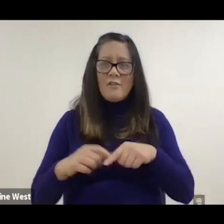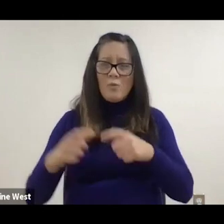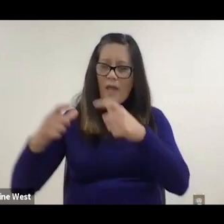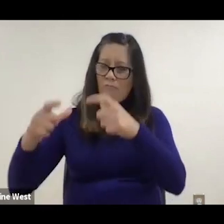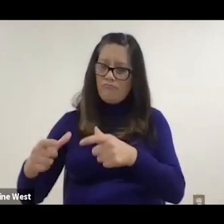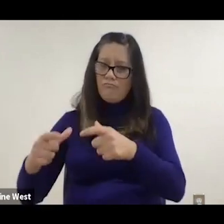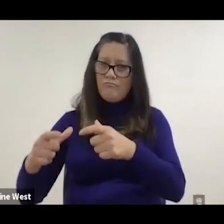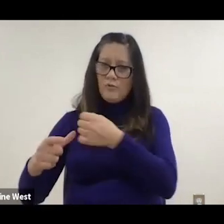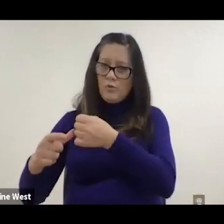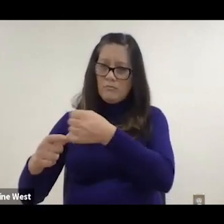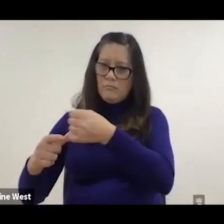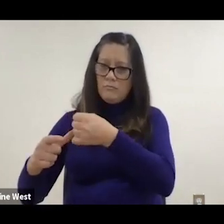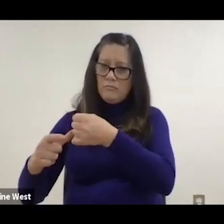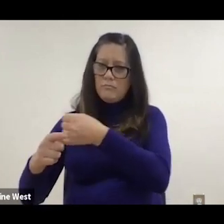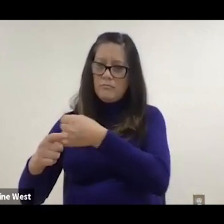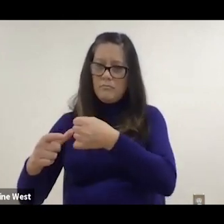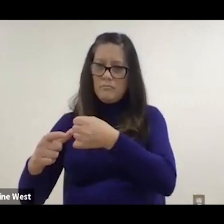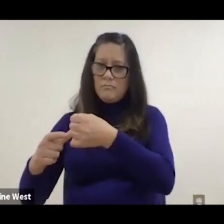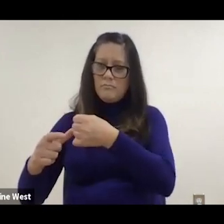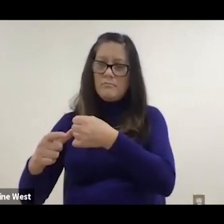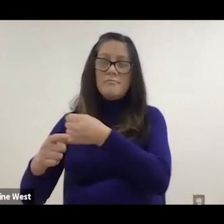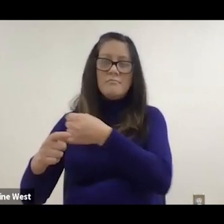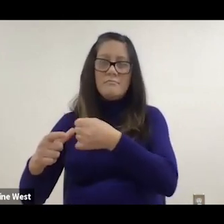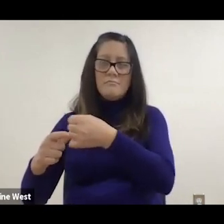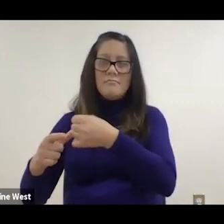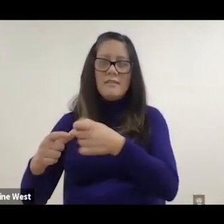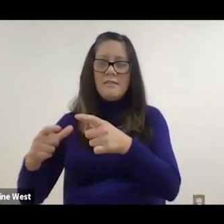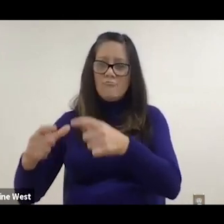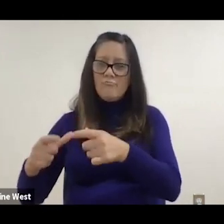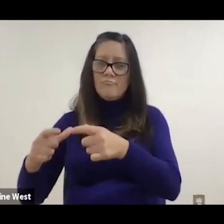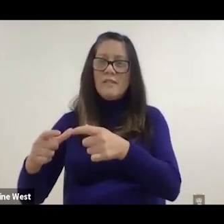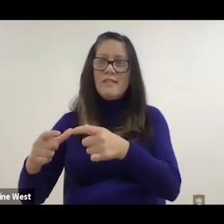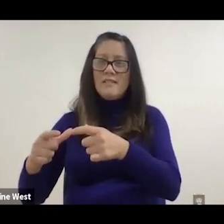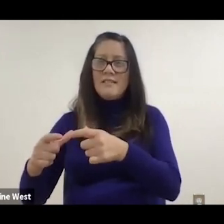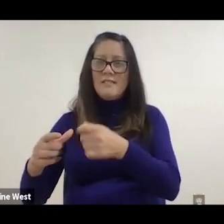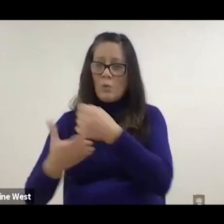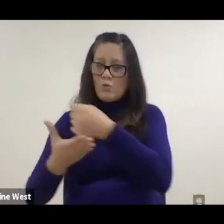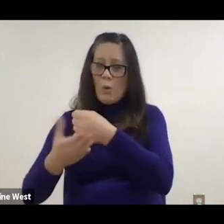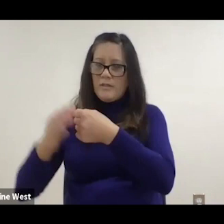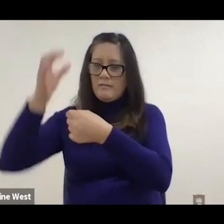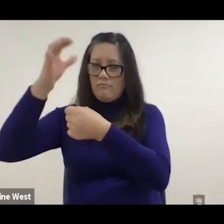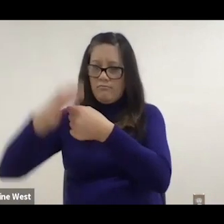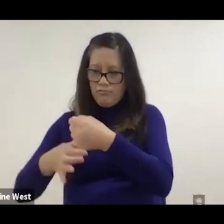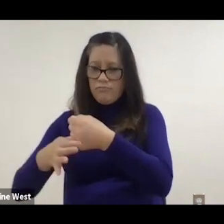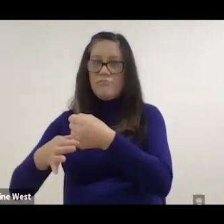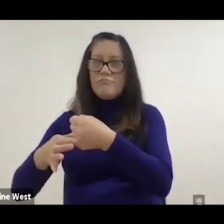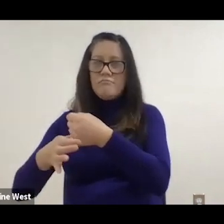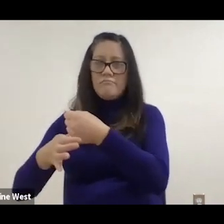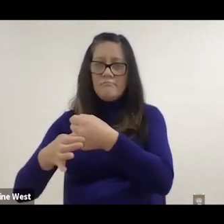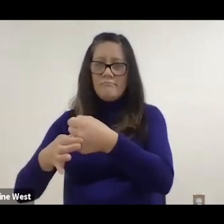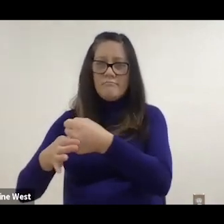axis in engineering at least and. So we make these templates and put them on their joystick,